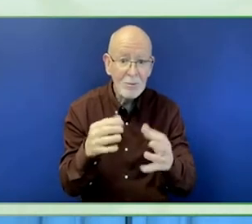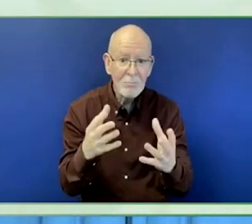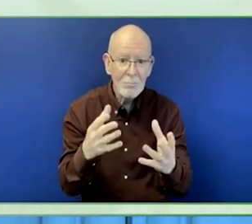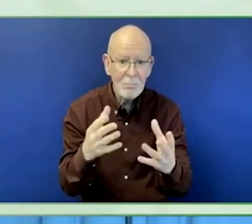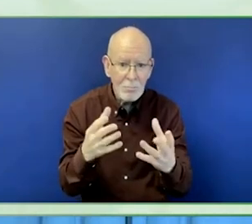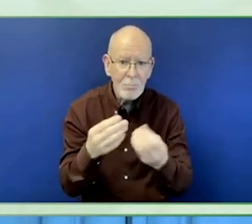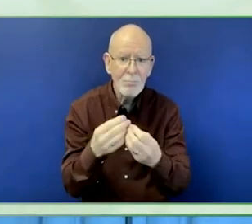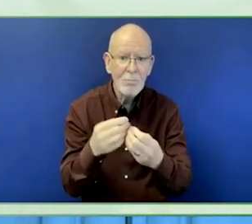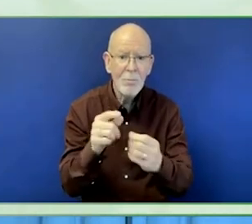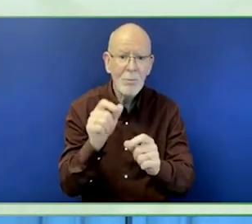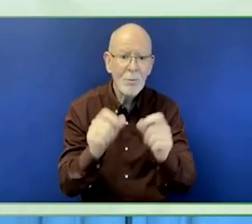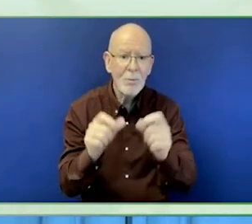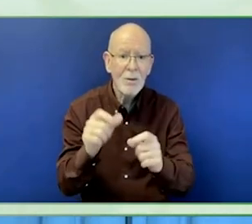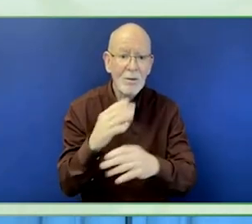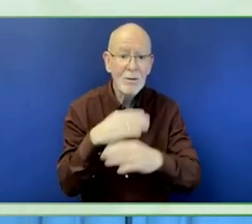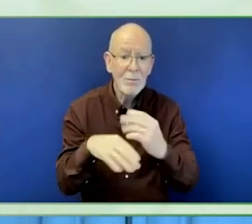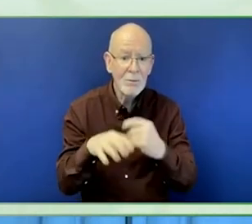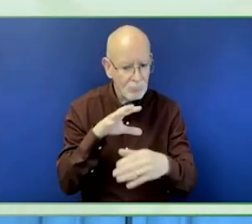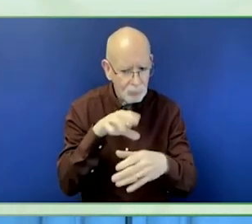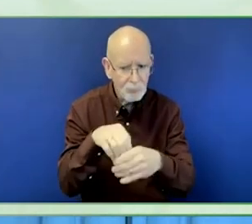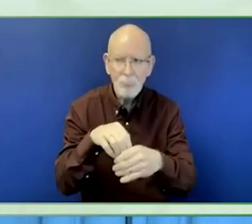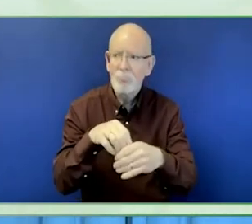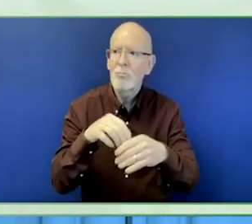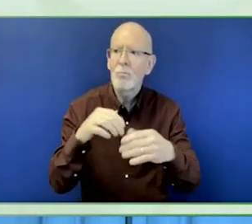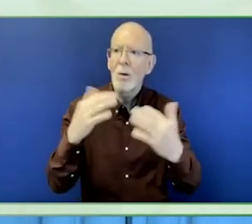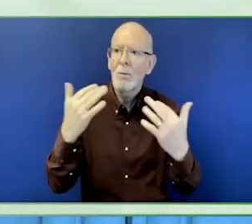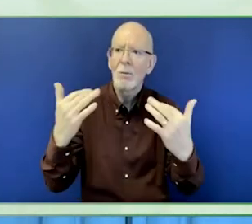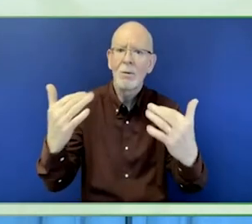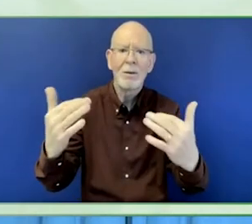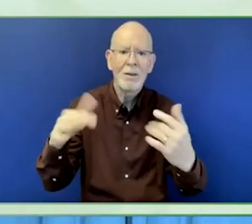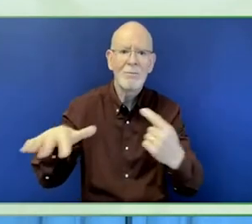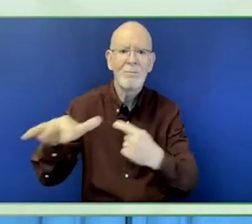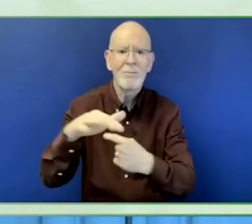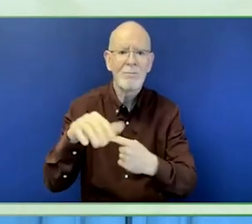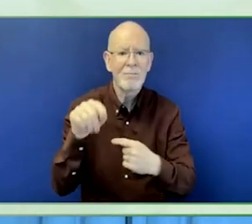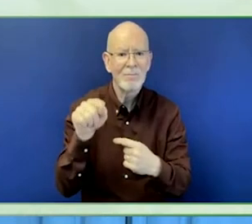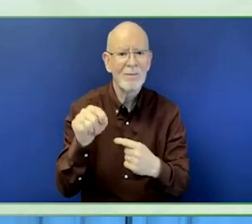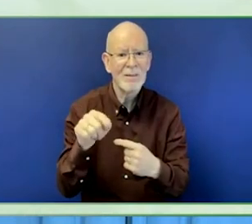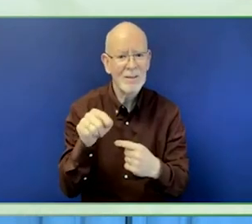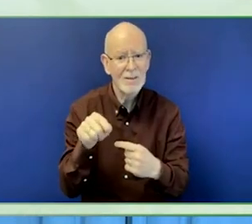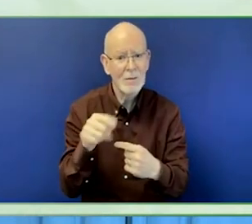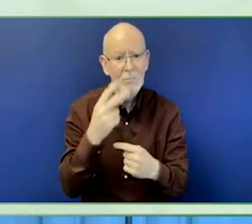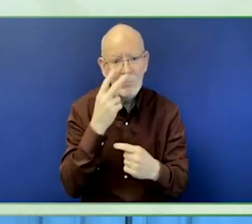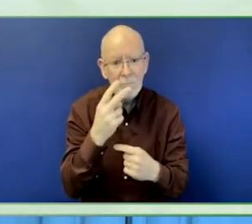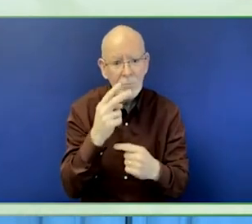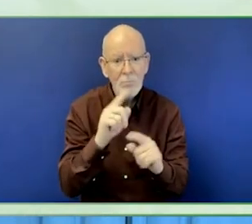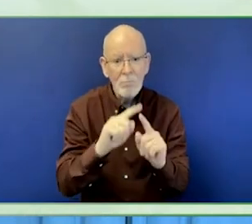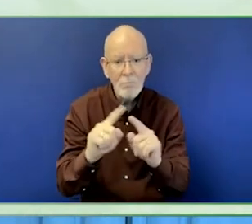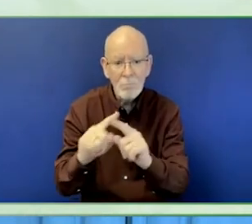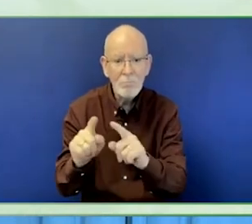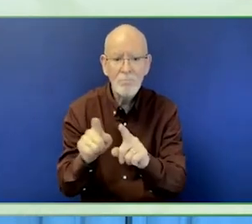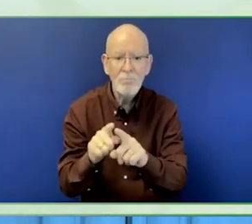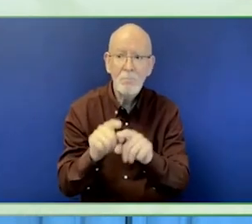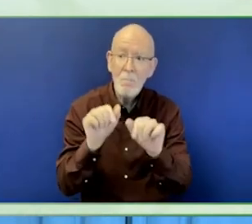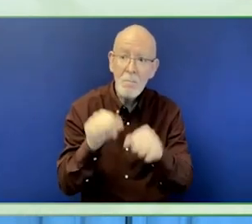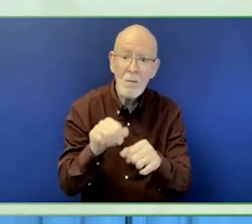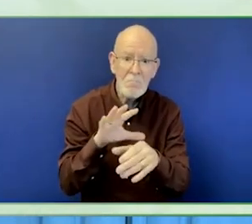This catalyses grantmaking. Strategies are good people discipline based on political and